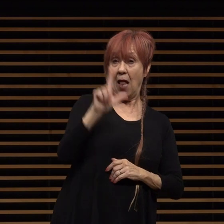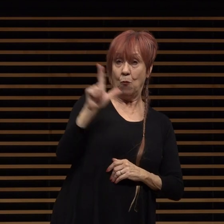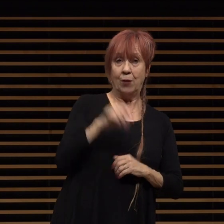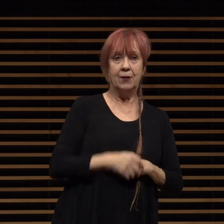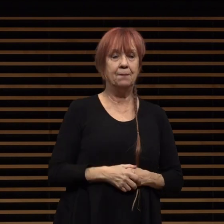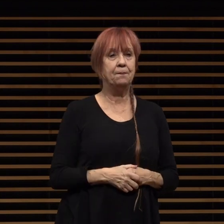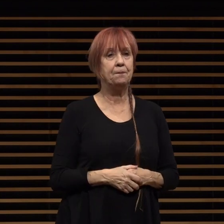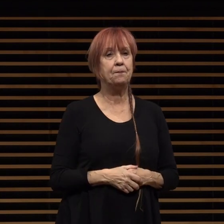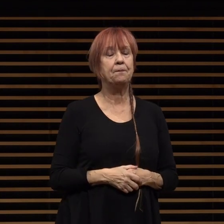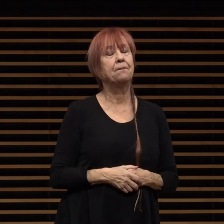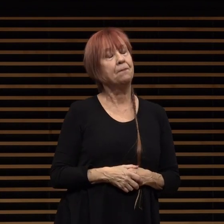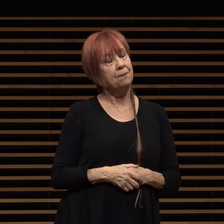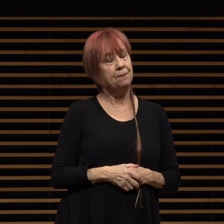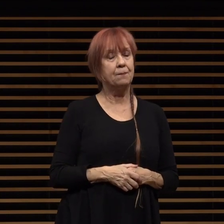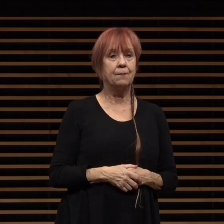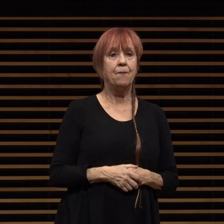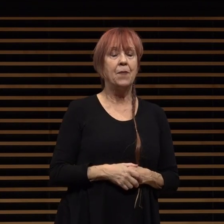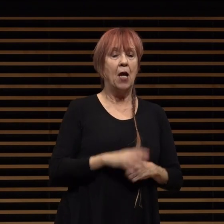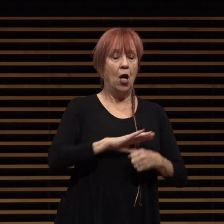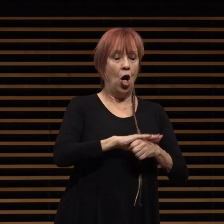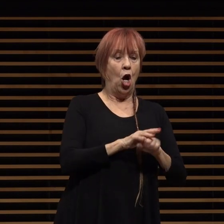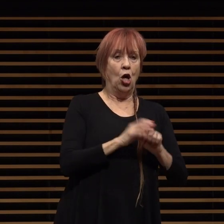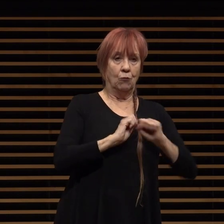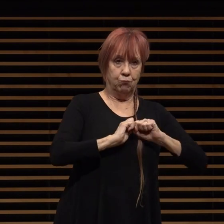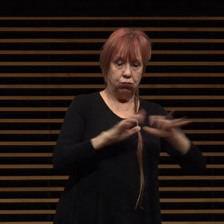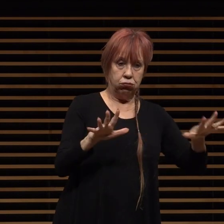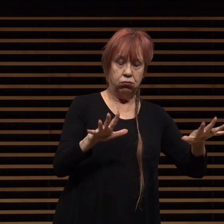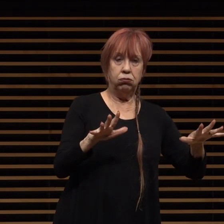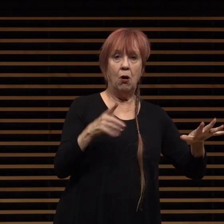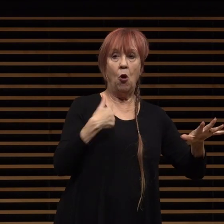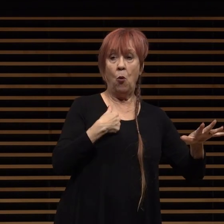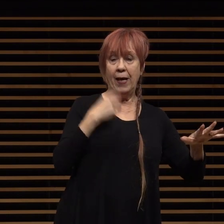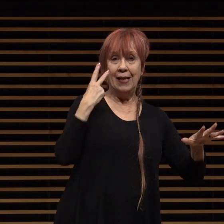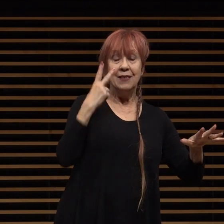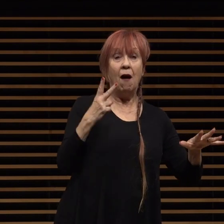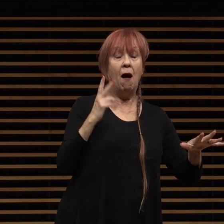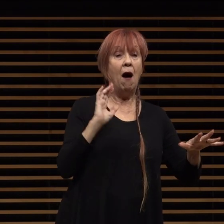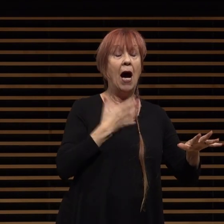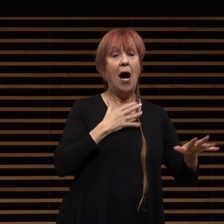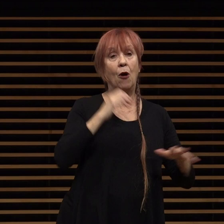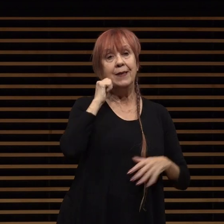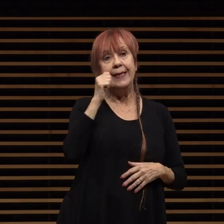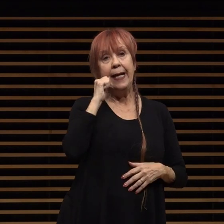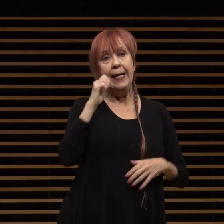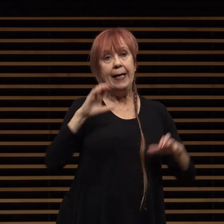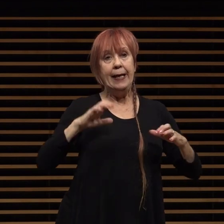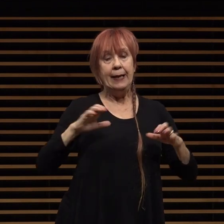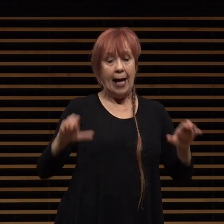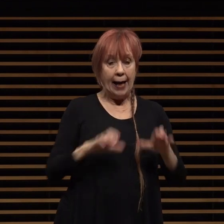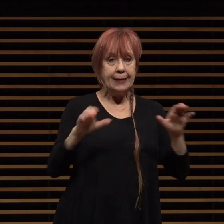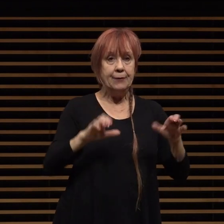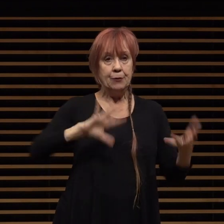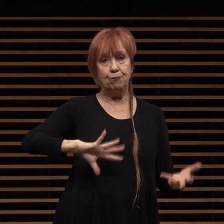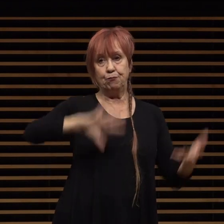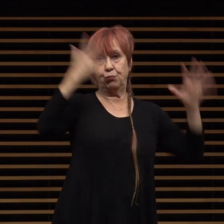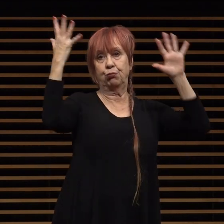while navigating the spread of the virus we found our routines and daily